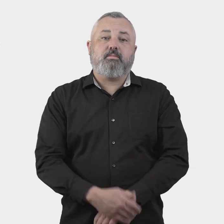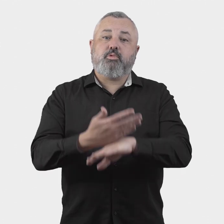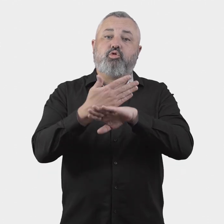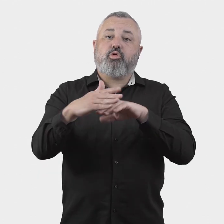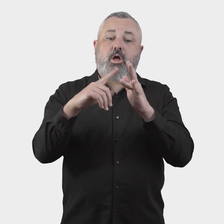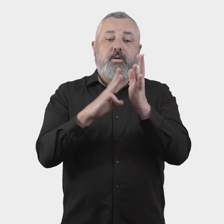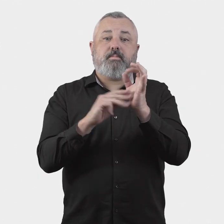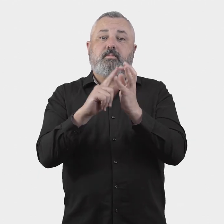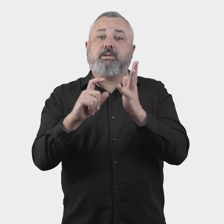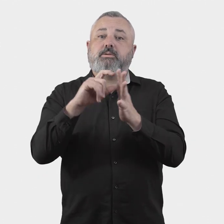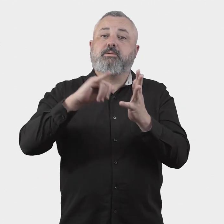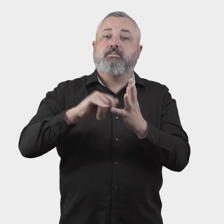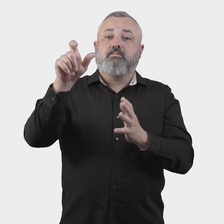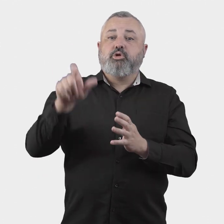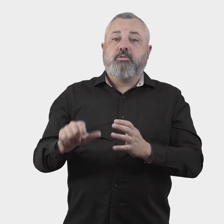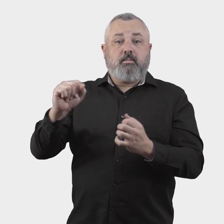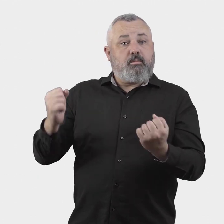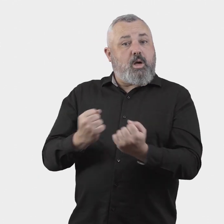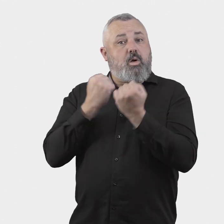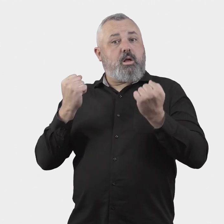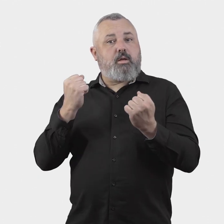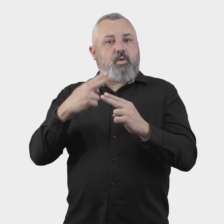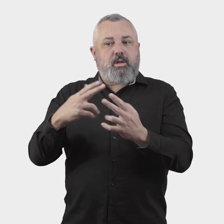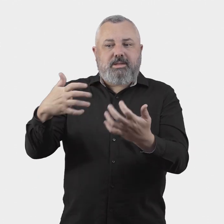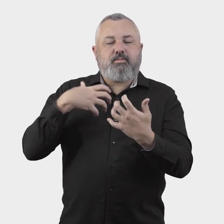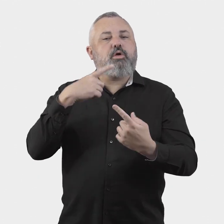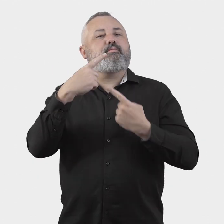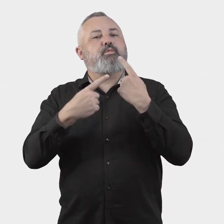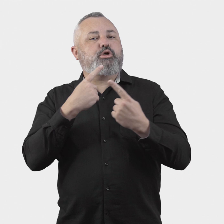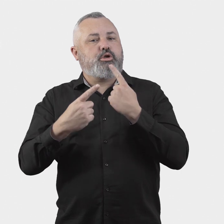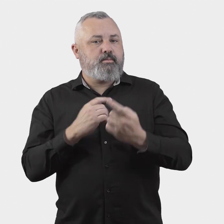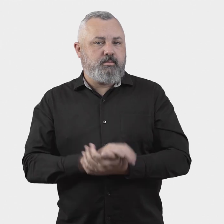4.2 Ombudsperson’s power to request additional information